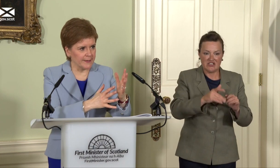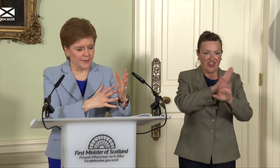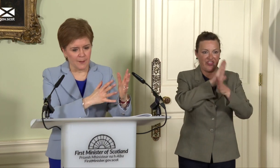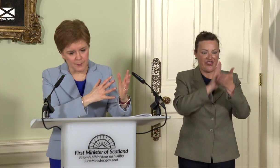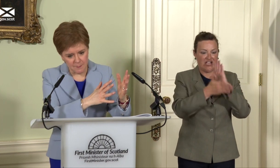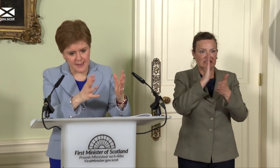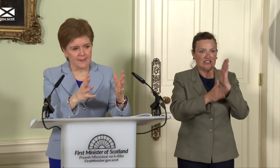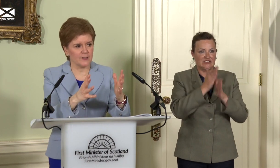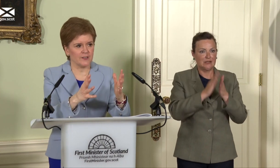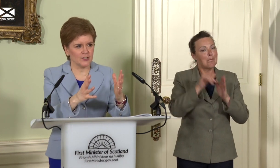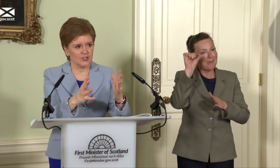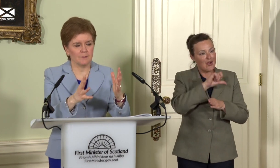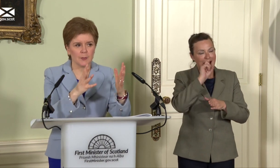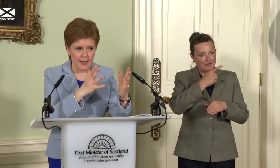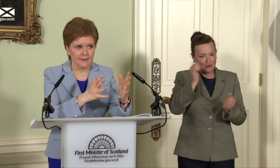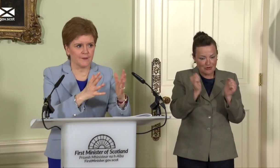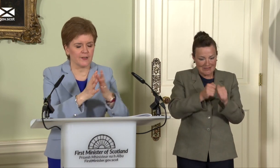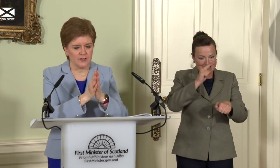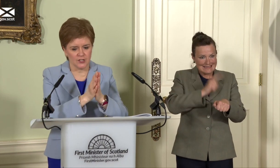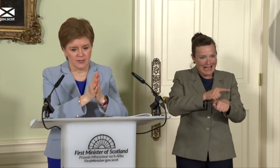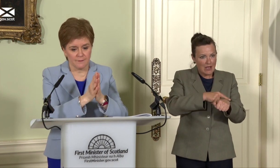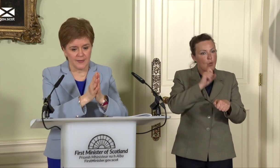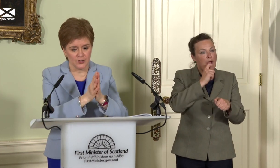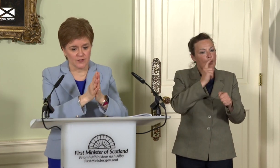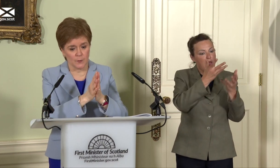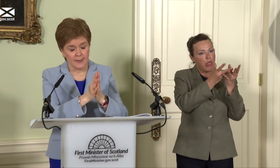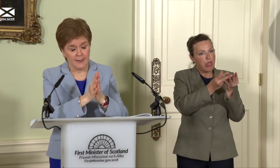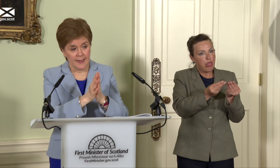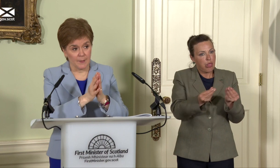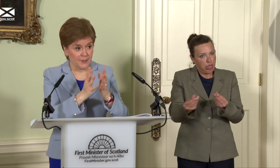that. But making that transition and planning for that transition in a fair and just way, I think,